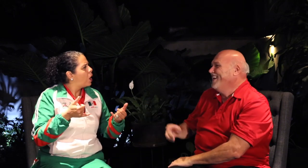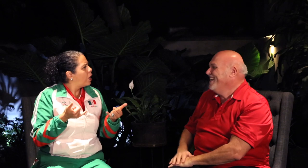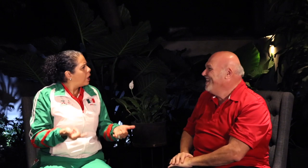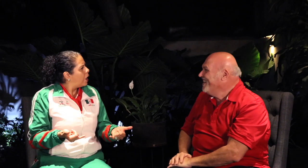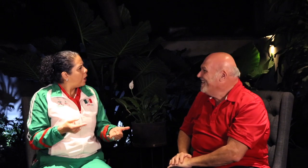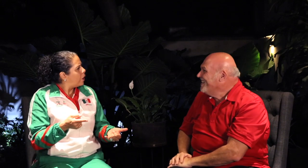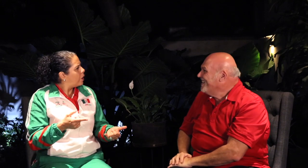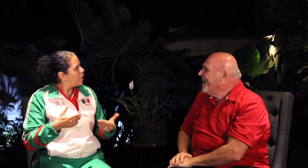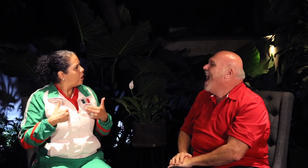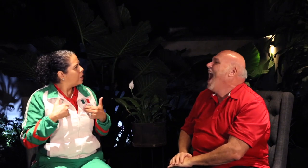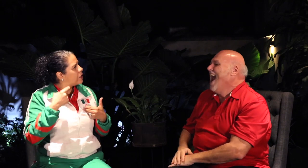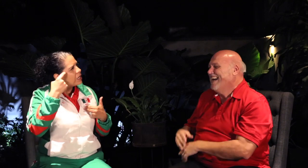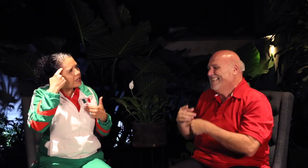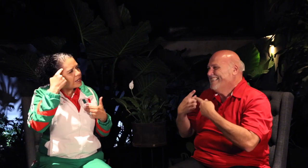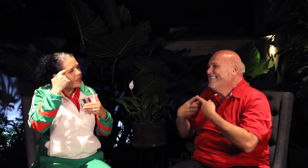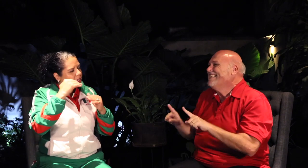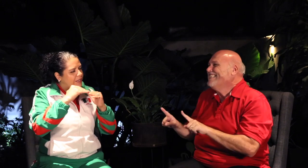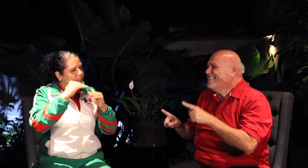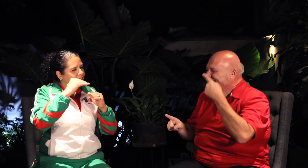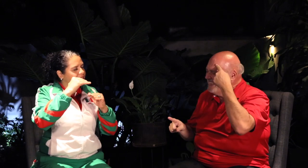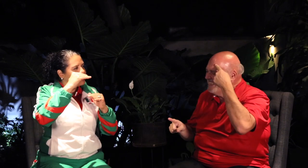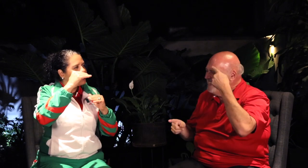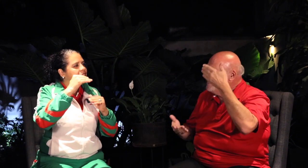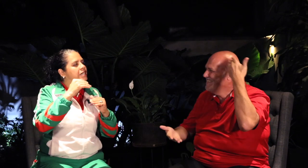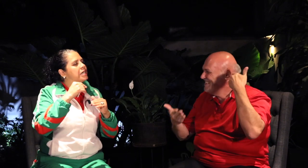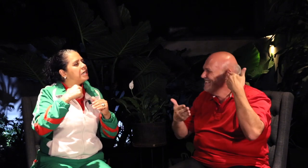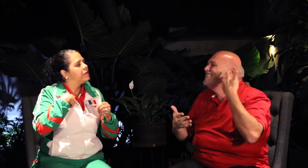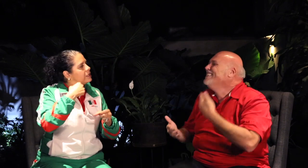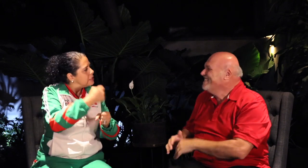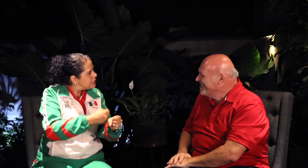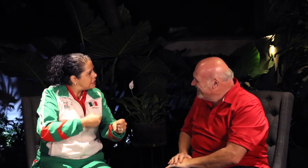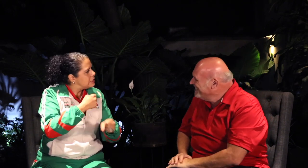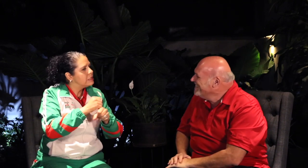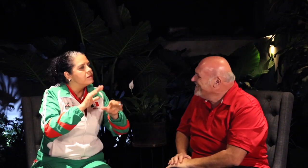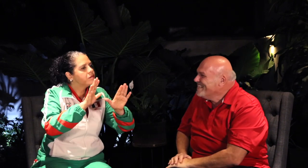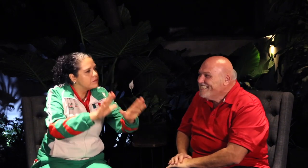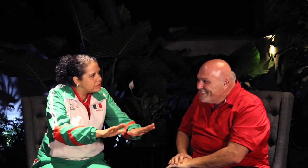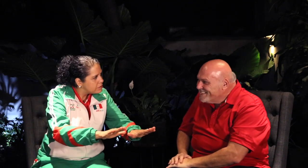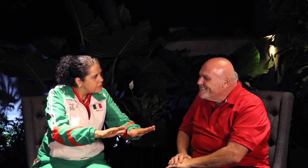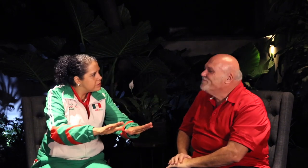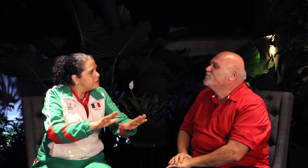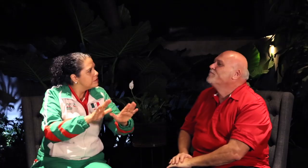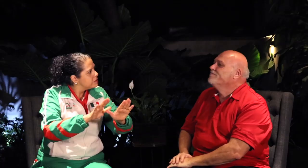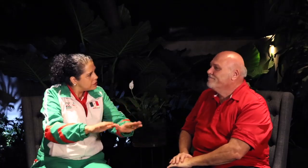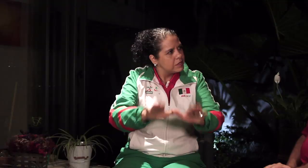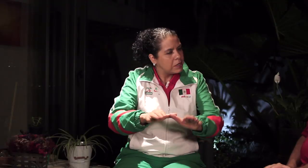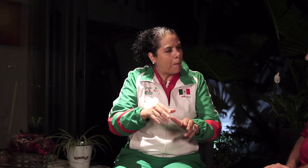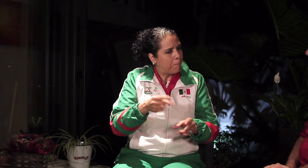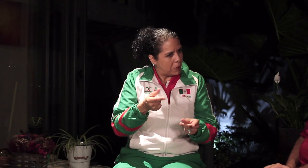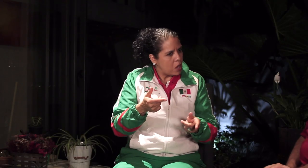I would ask them to concentrate. Deaf youth today is different from the way we used to be in the past.